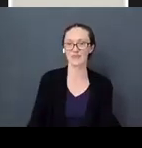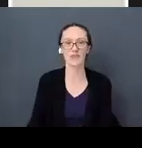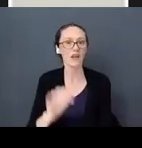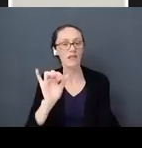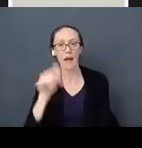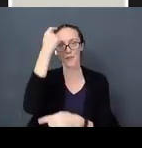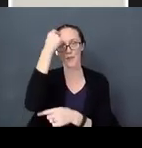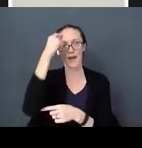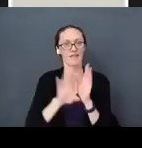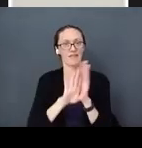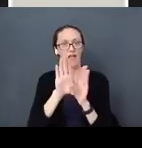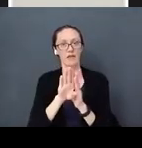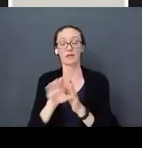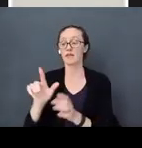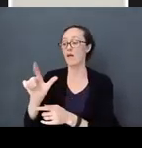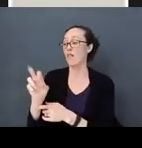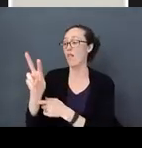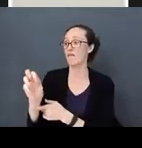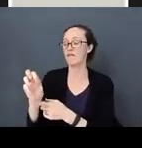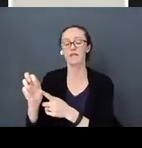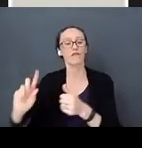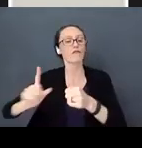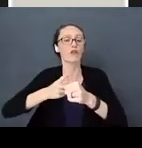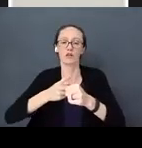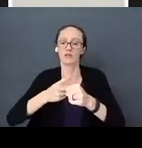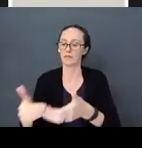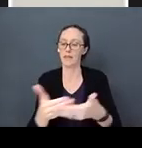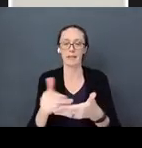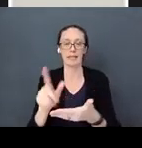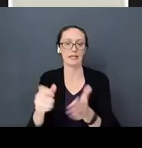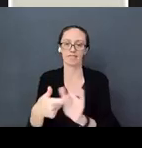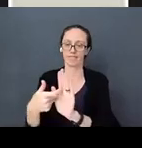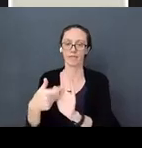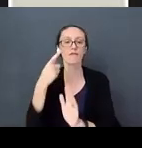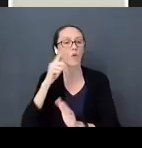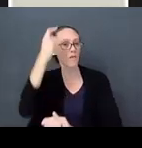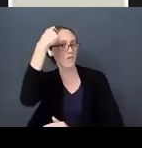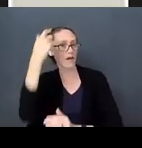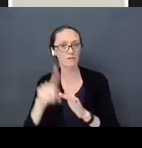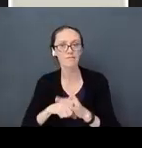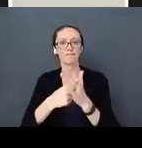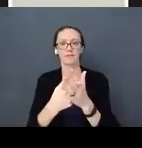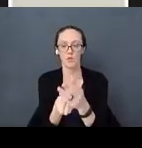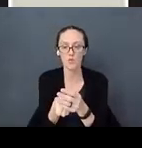Love is the first thing that babies need for their brains to begin row and develop, for us